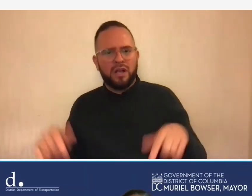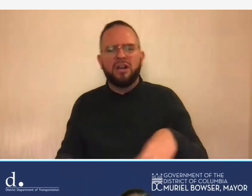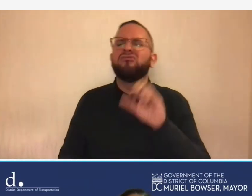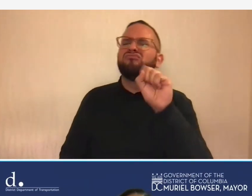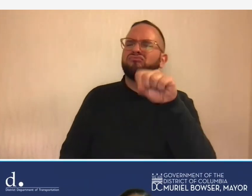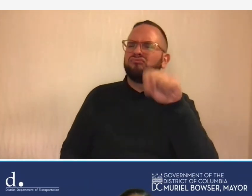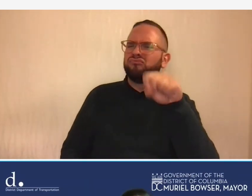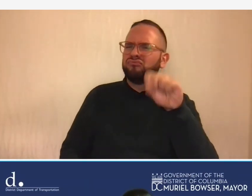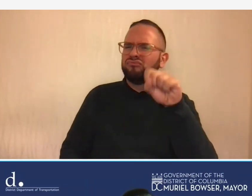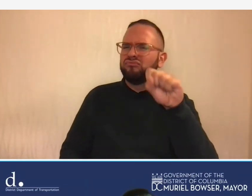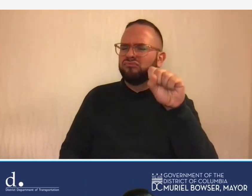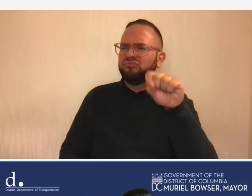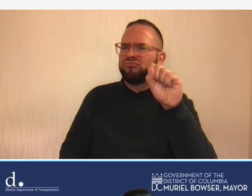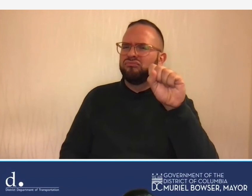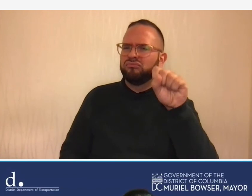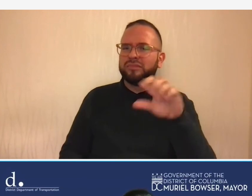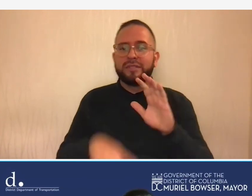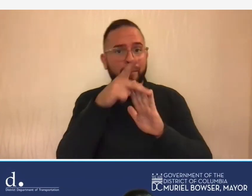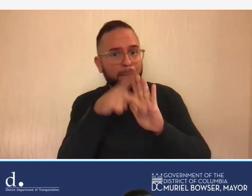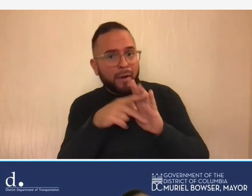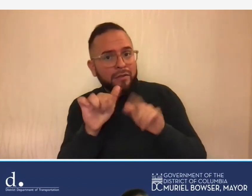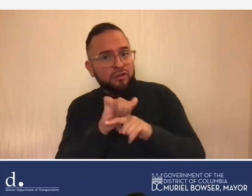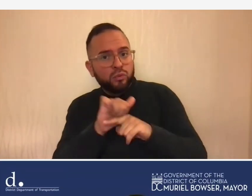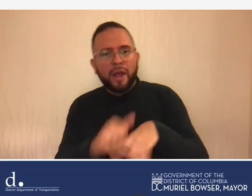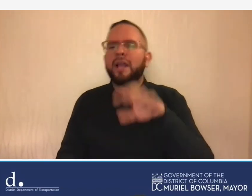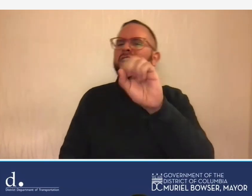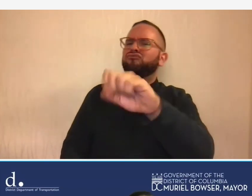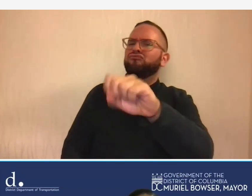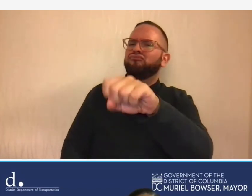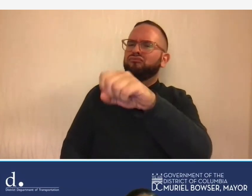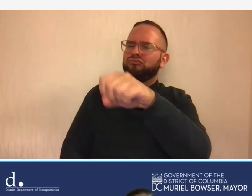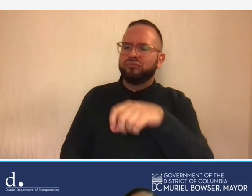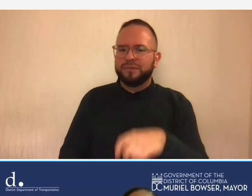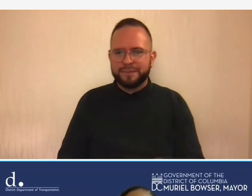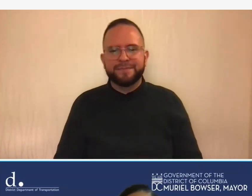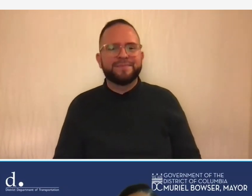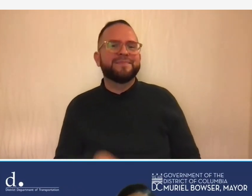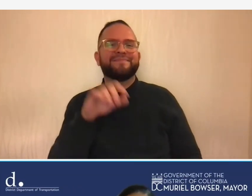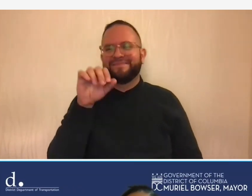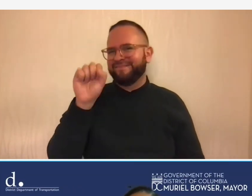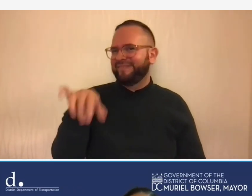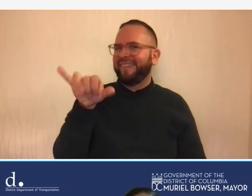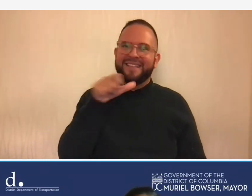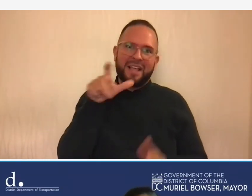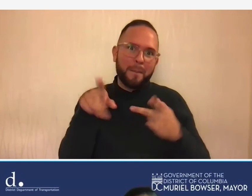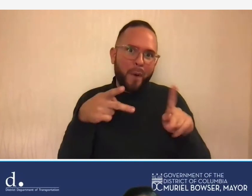policy training yes okay yeah so that that's that's not a party you know anything that's fun